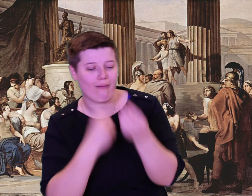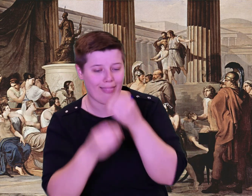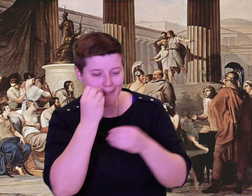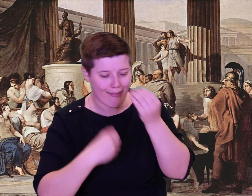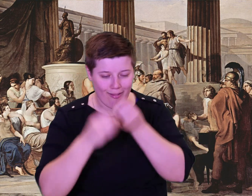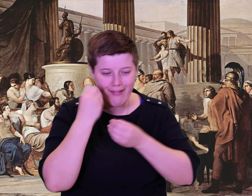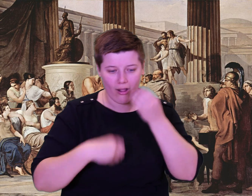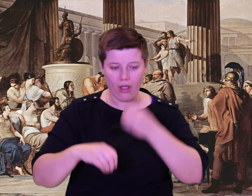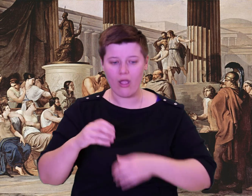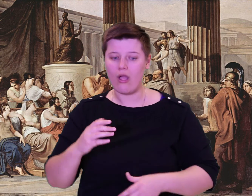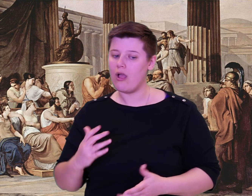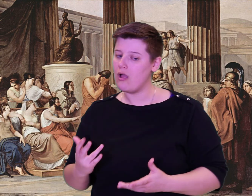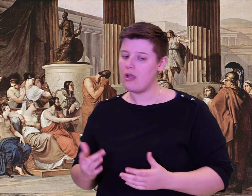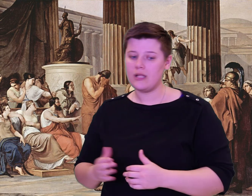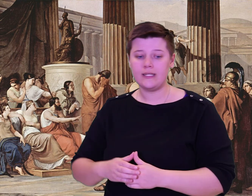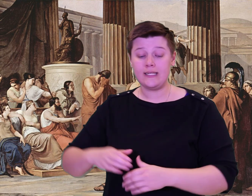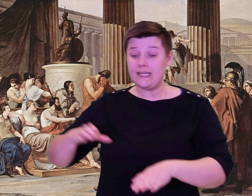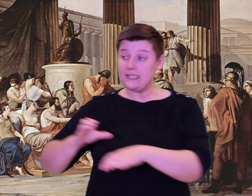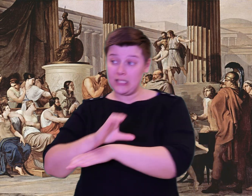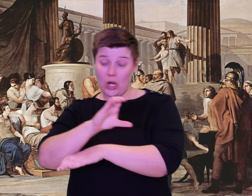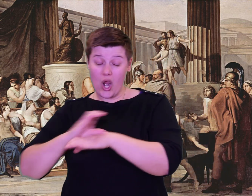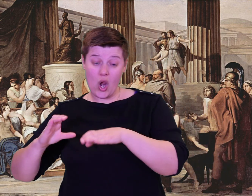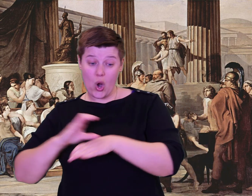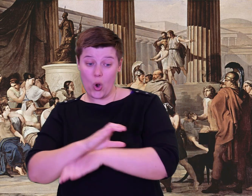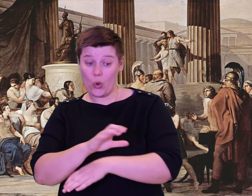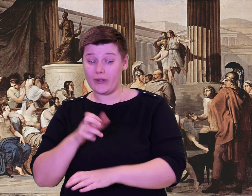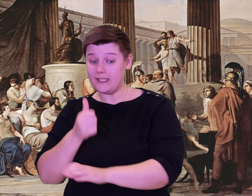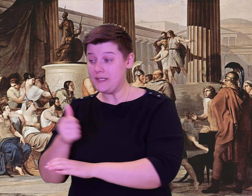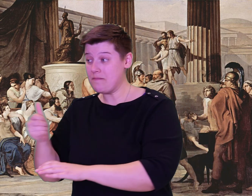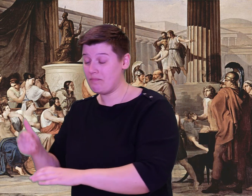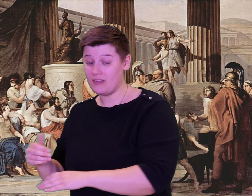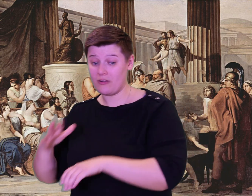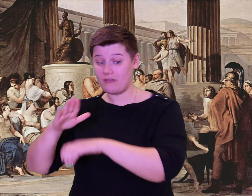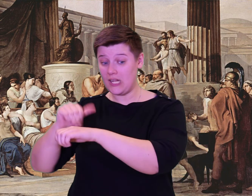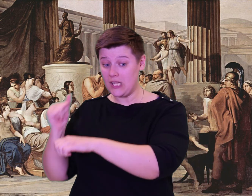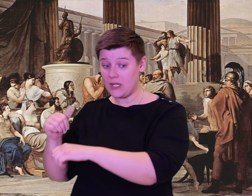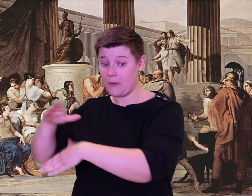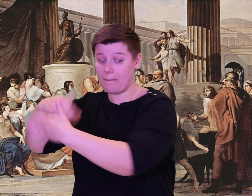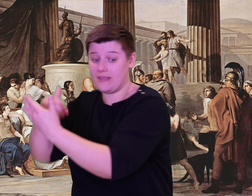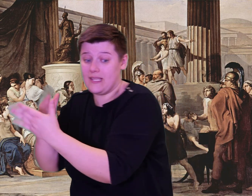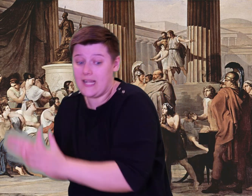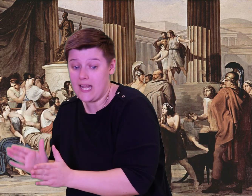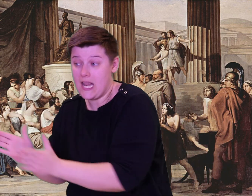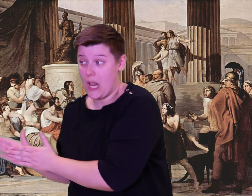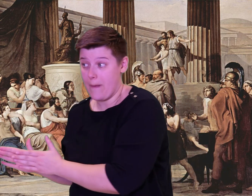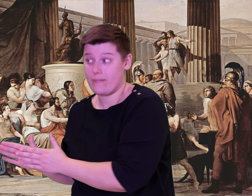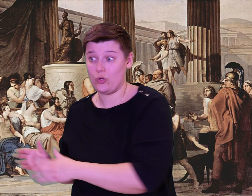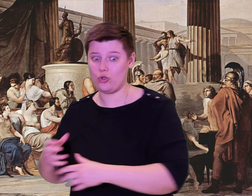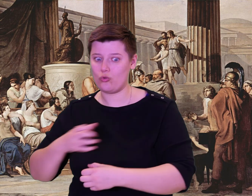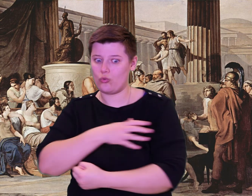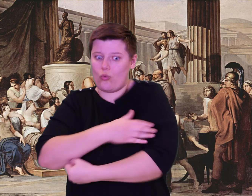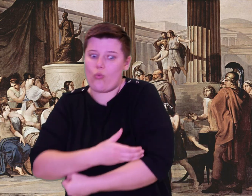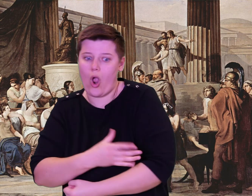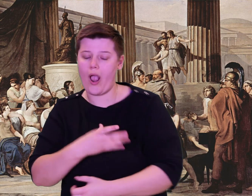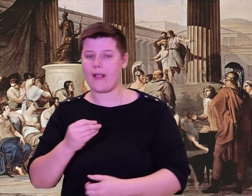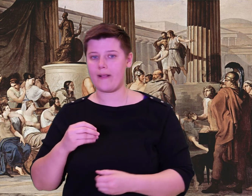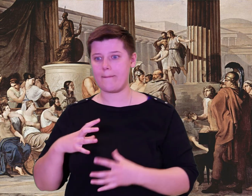They were drinking wine excessively, and killing sheep and cattle along the beach.